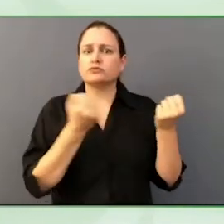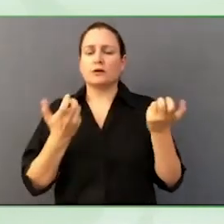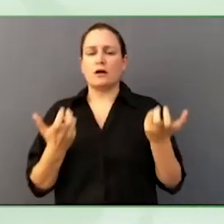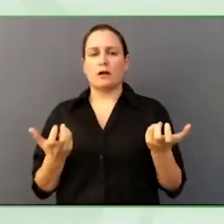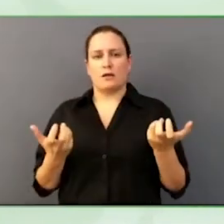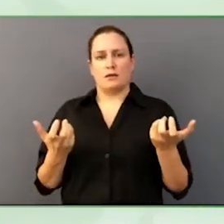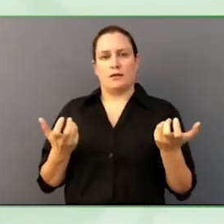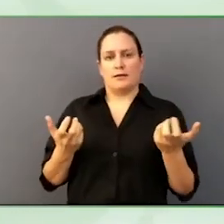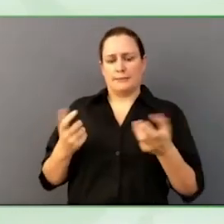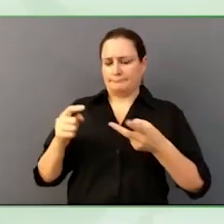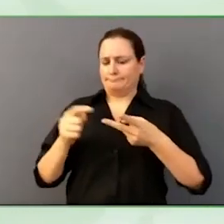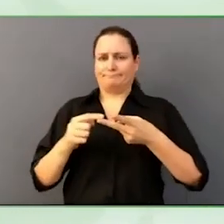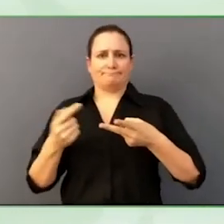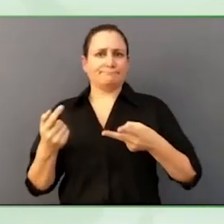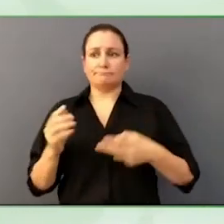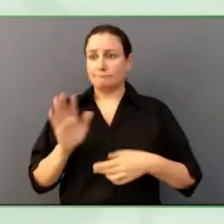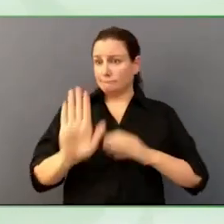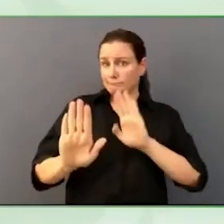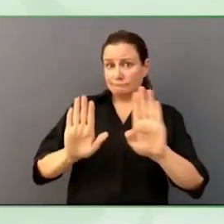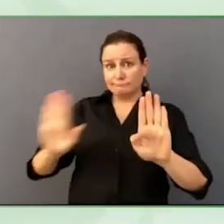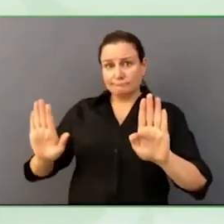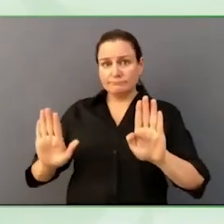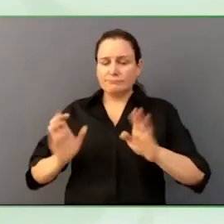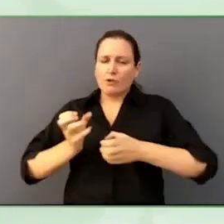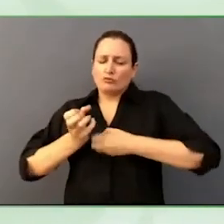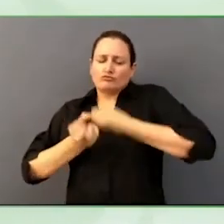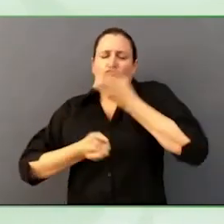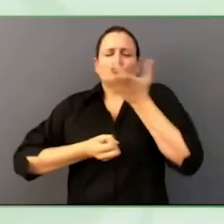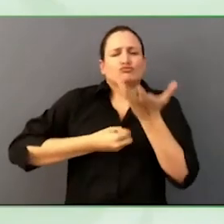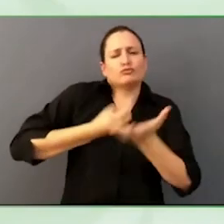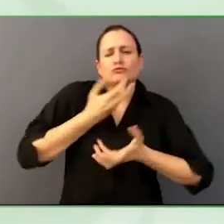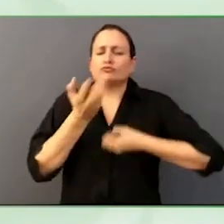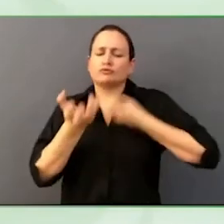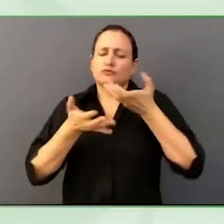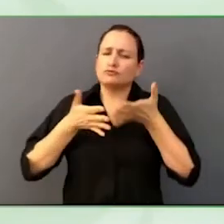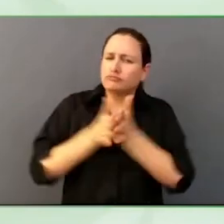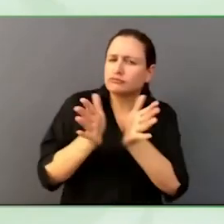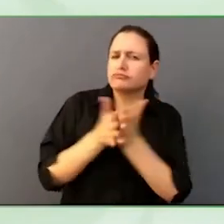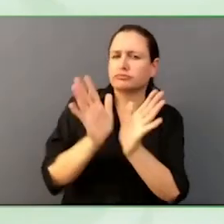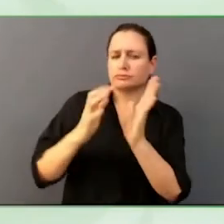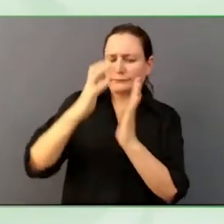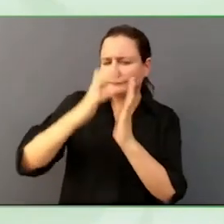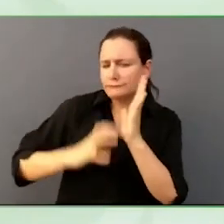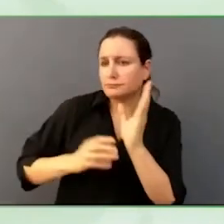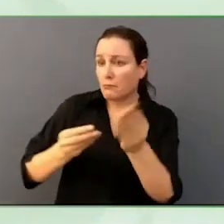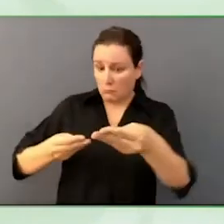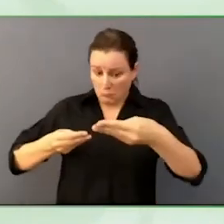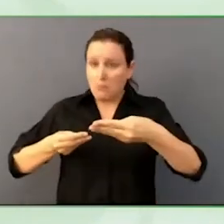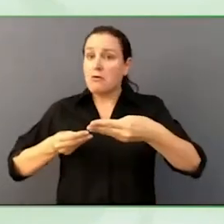stories, documents, whatever physical accessibility requirements,